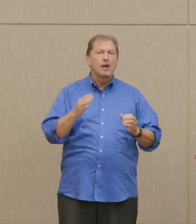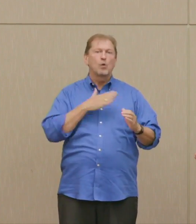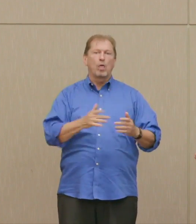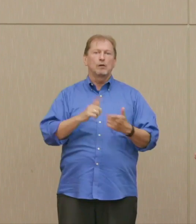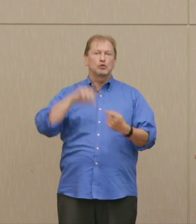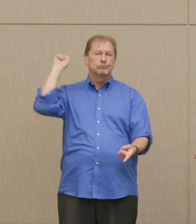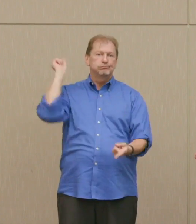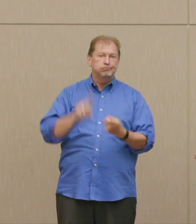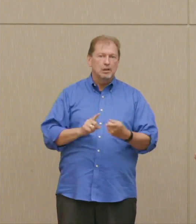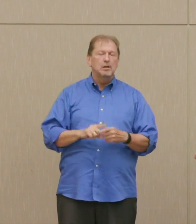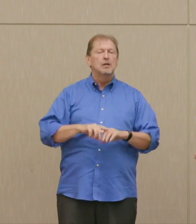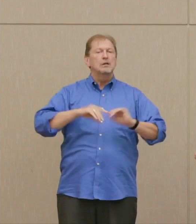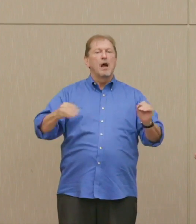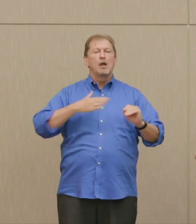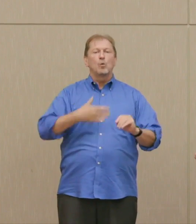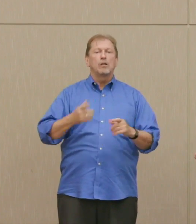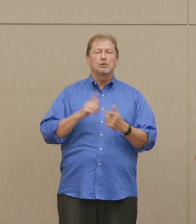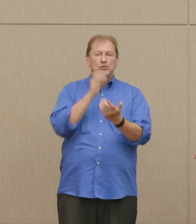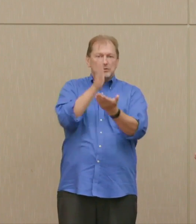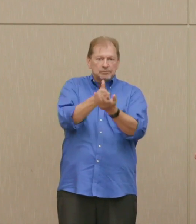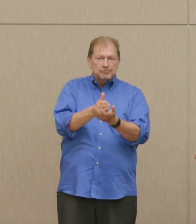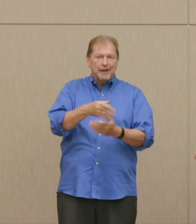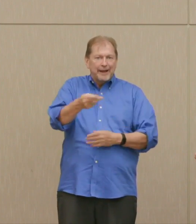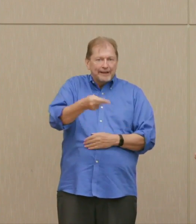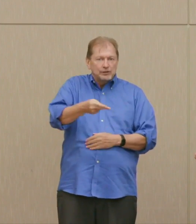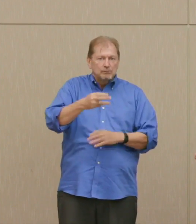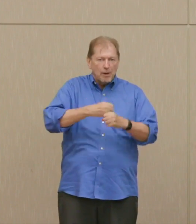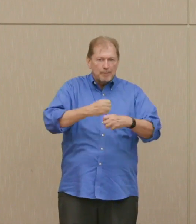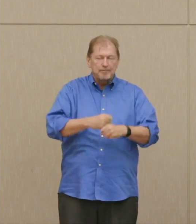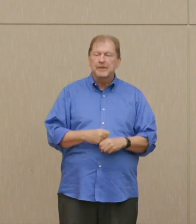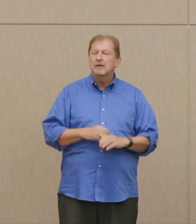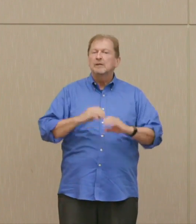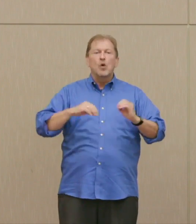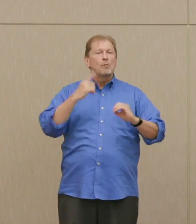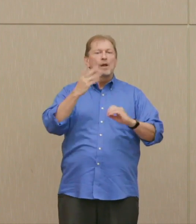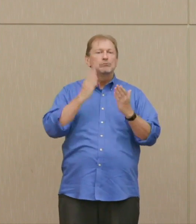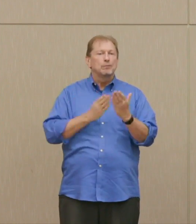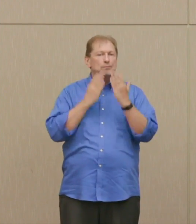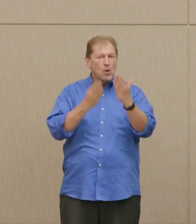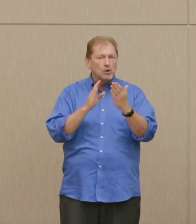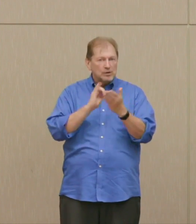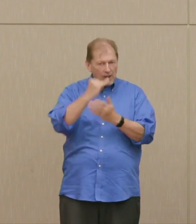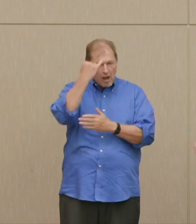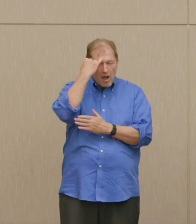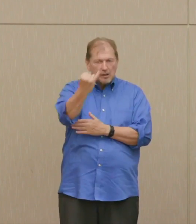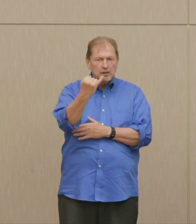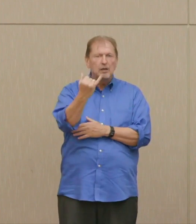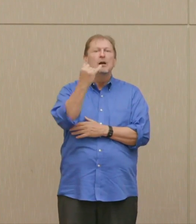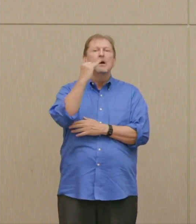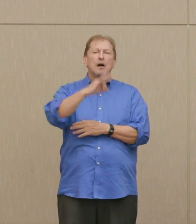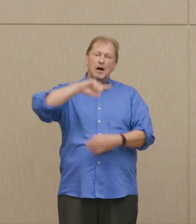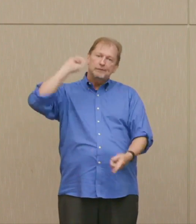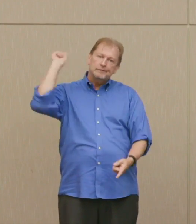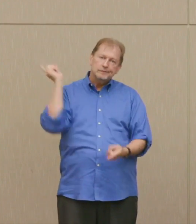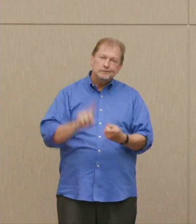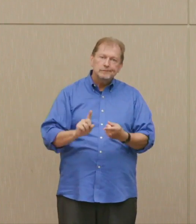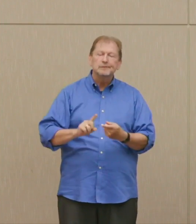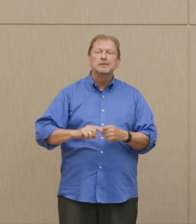to avert this. Not one candidate has proposed wisely to avert this.